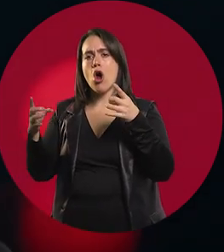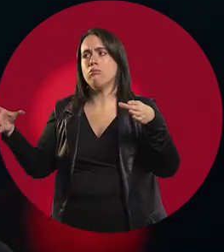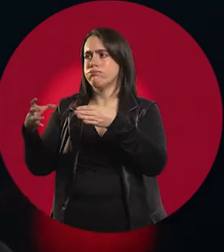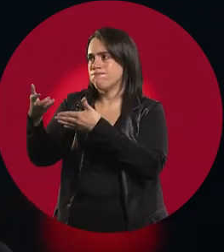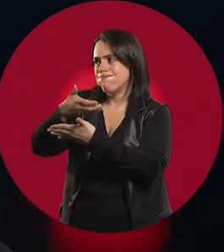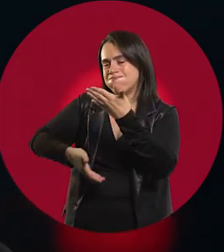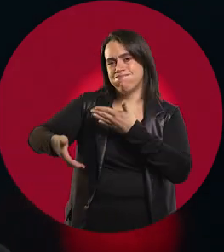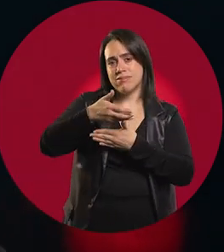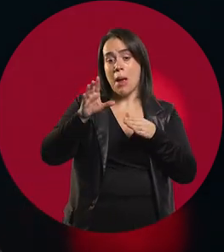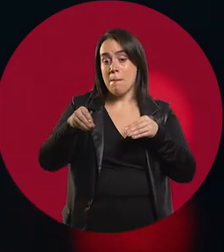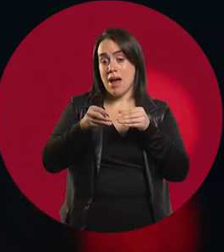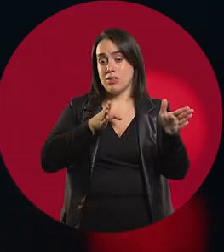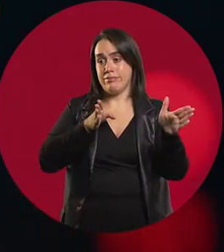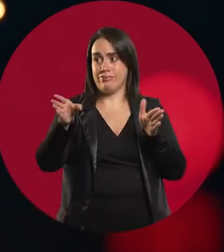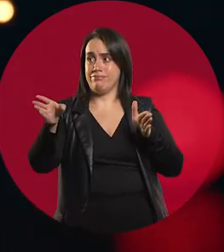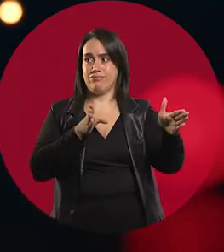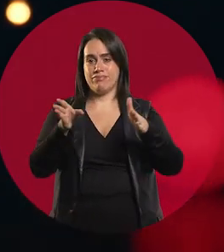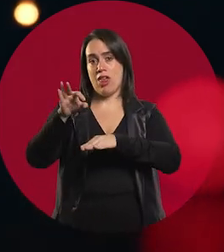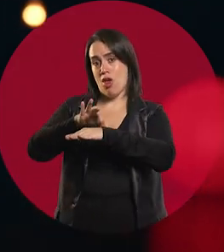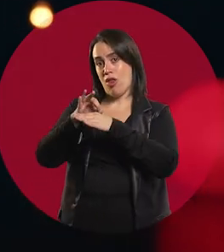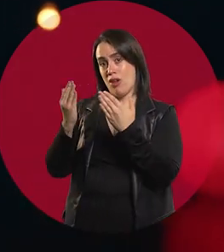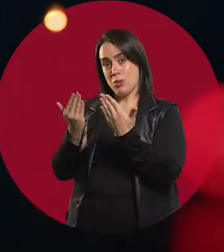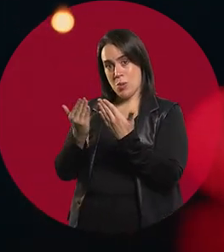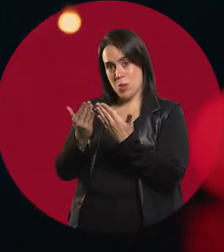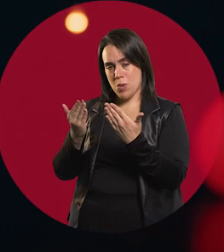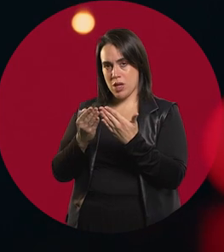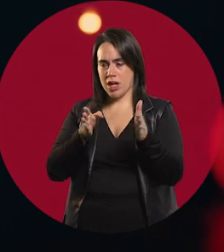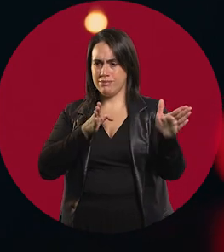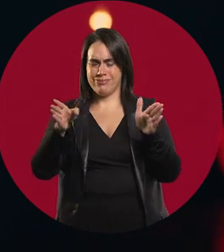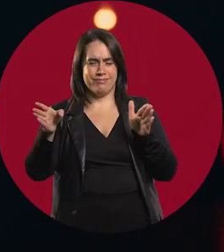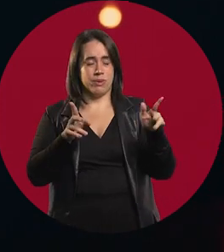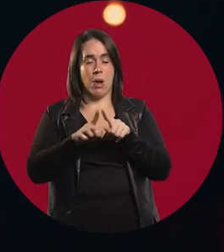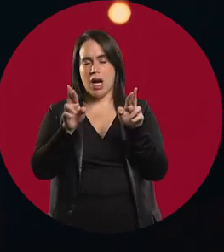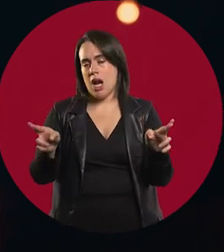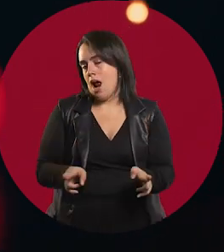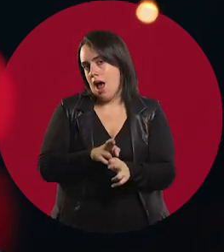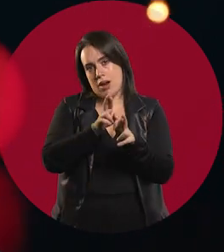And I was doing a medical degree at the same time. It was very weird at the time,